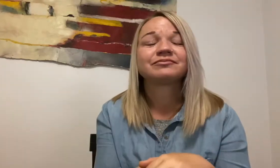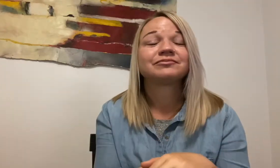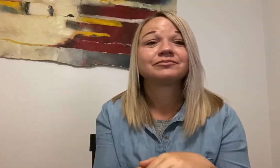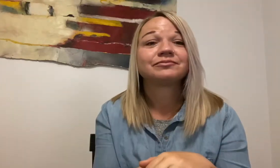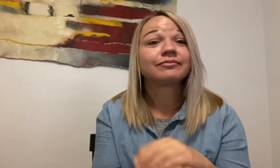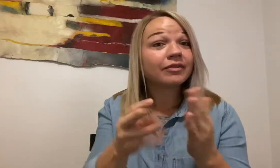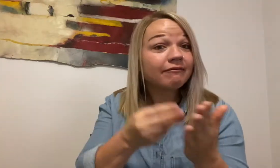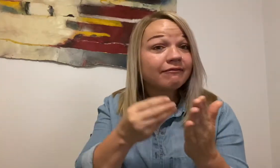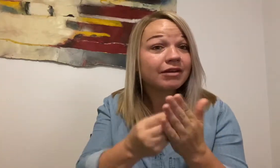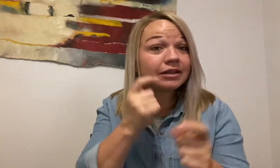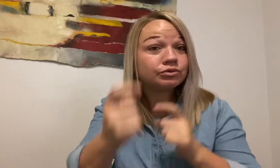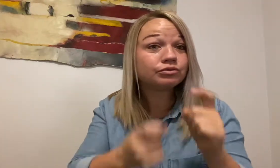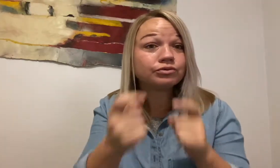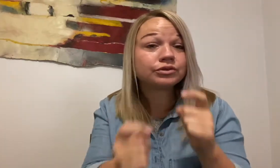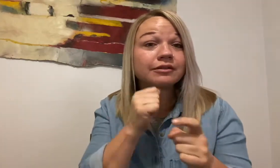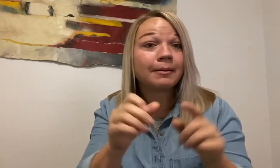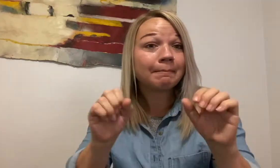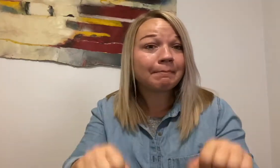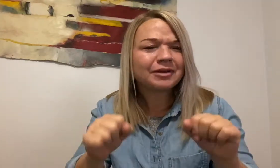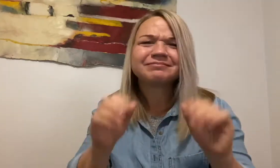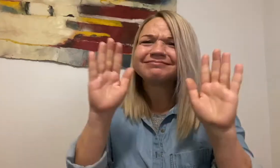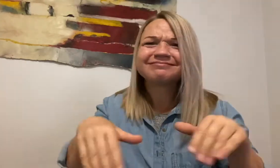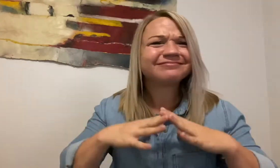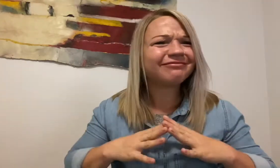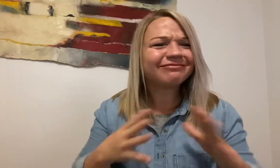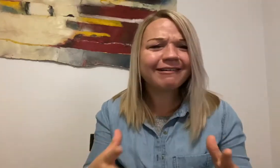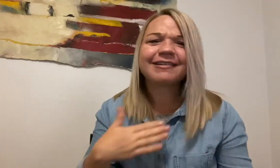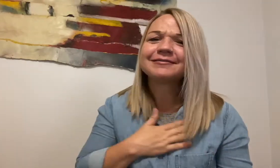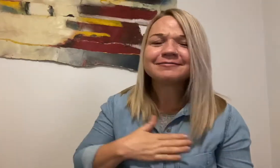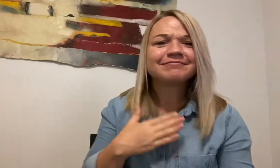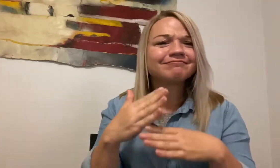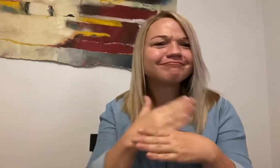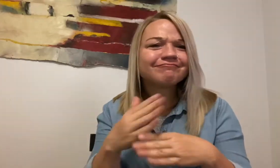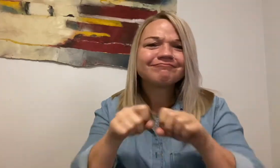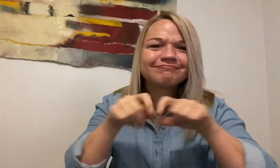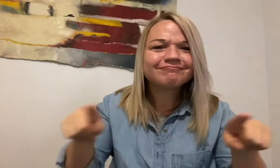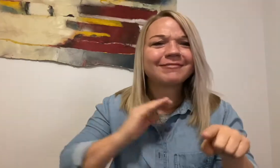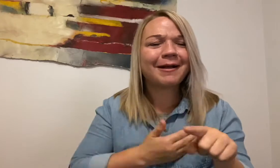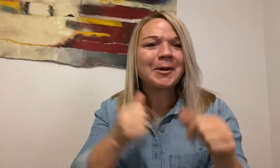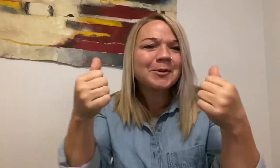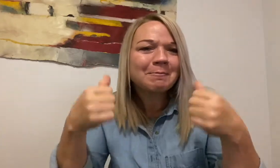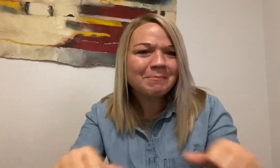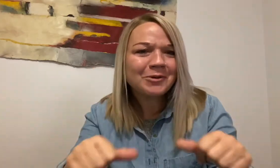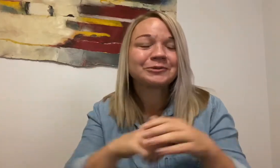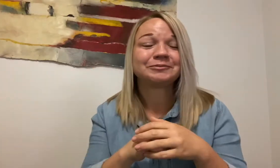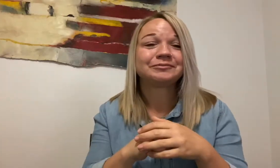If you aren't able to financially support, you can still help by spreading the word and sharing our posts with your social media network.